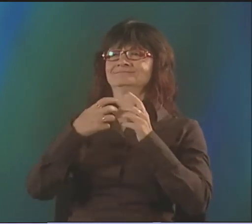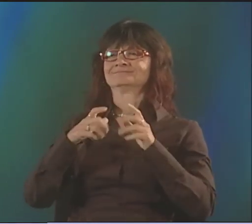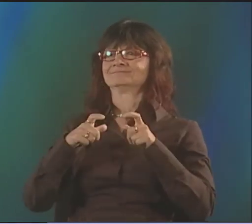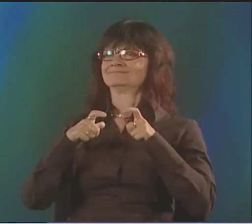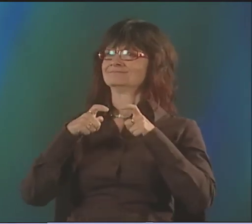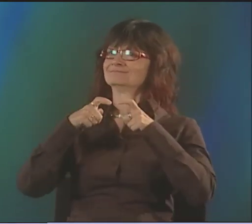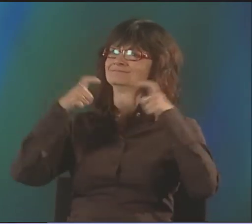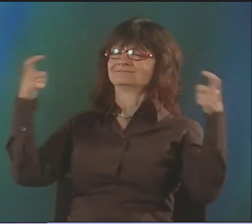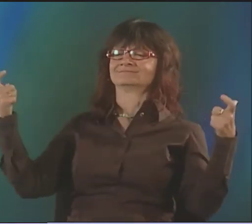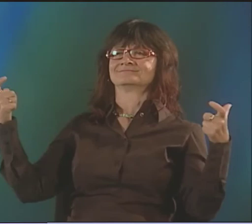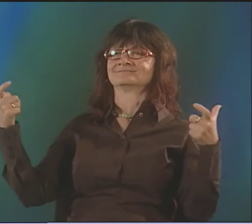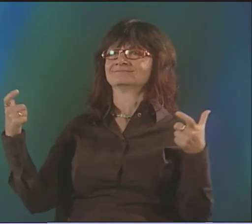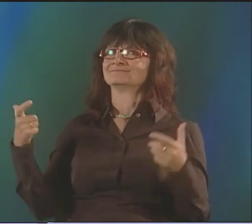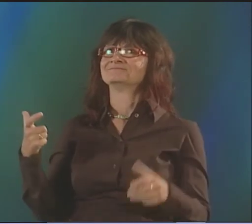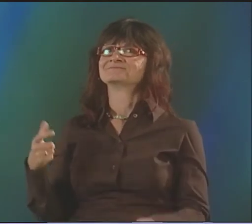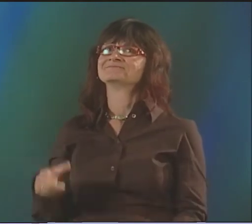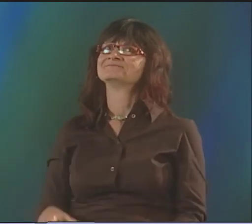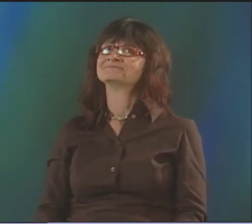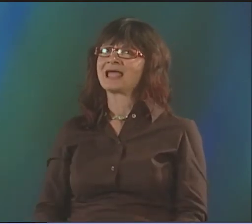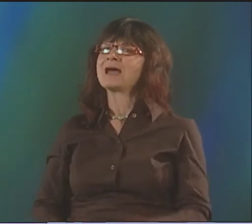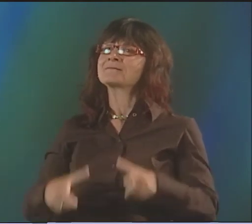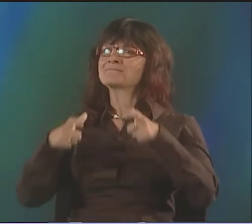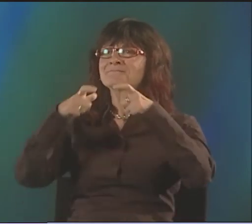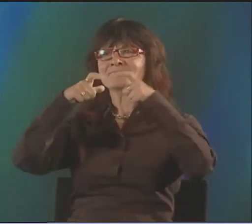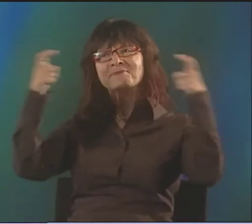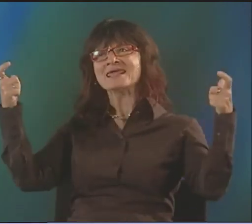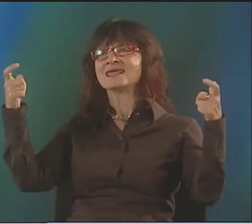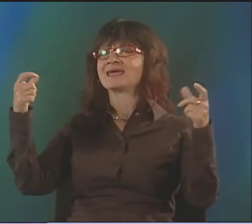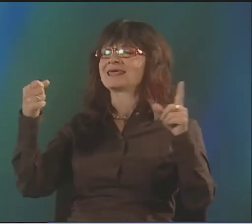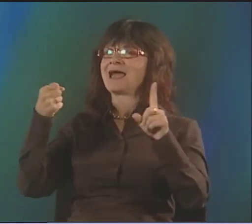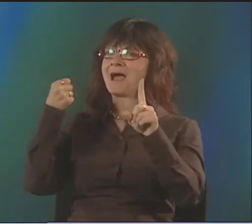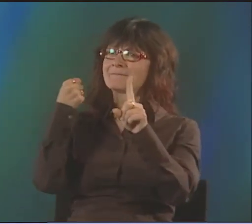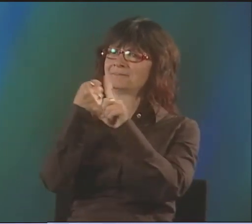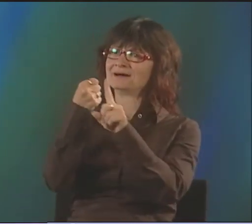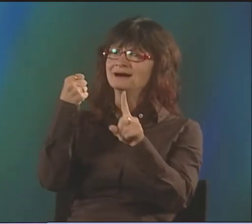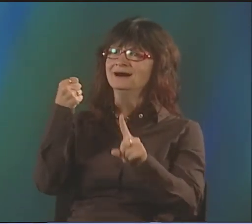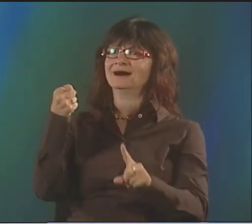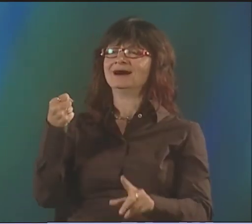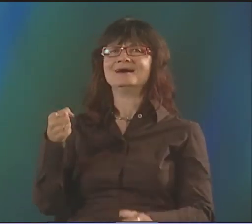JIM, AS THIS HEARING PERSON, WHO WAS THIS HEARING POET